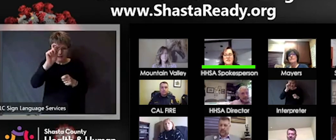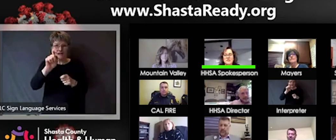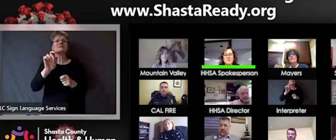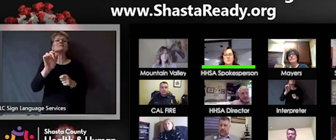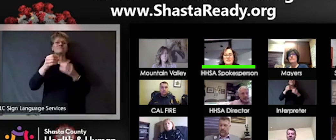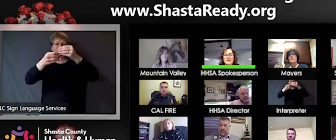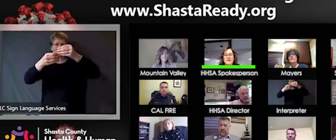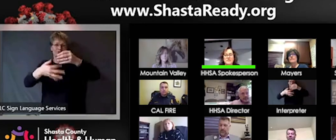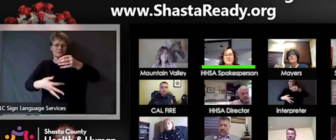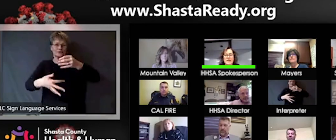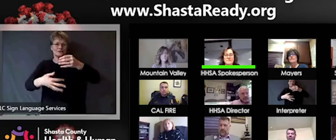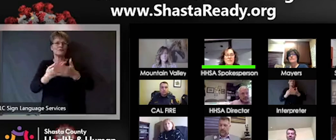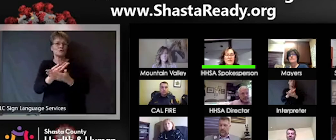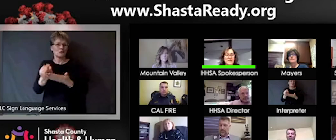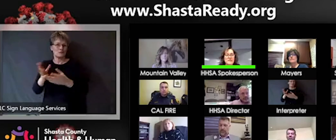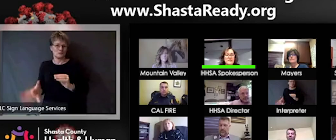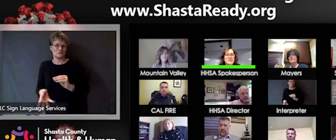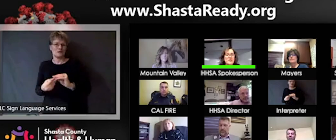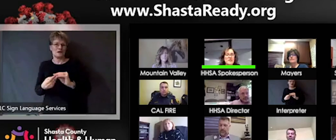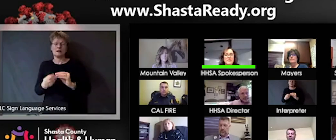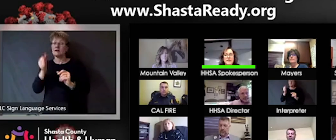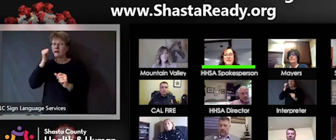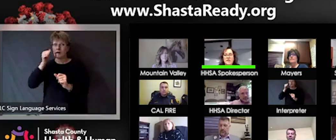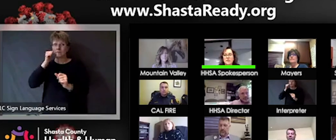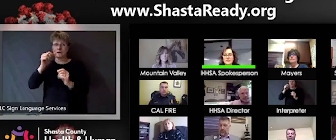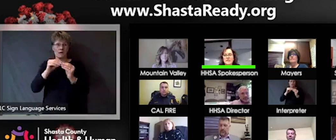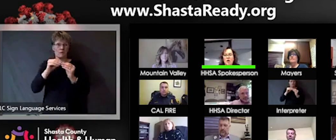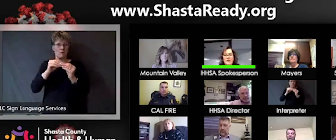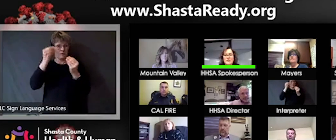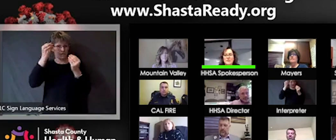new things to the website every day. Does anybody have any closing comments